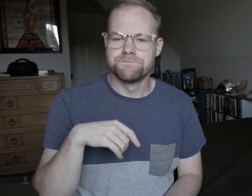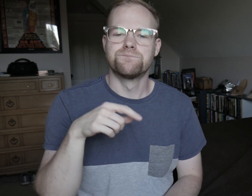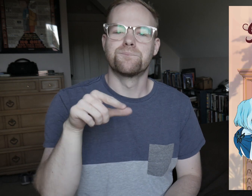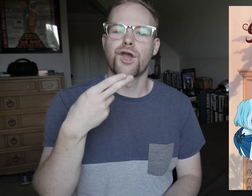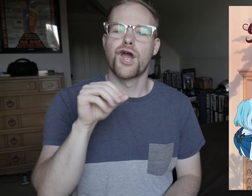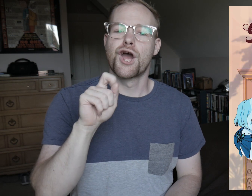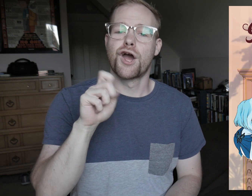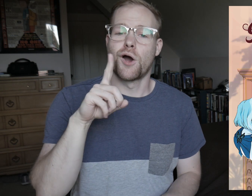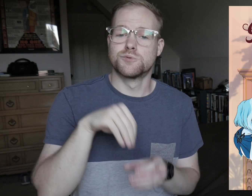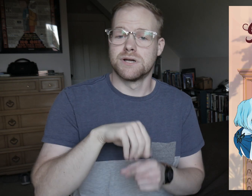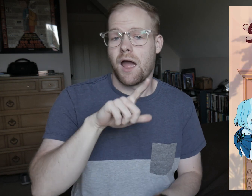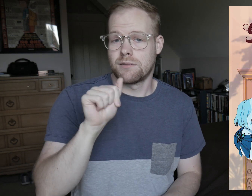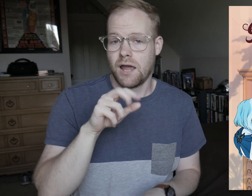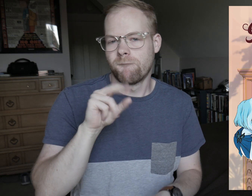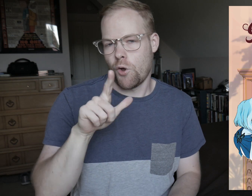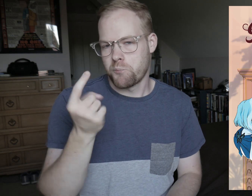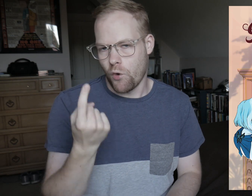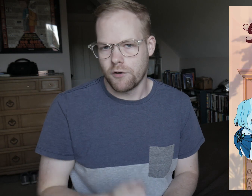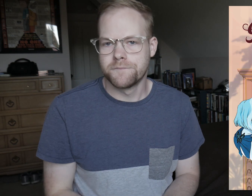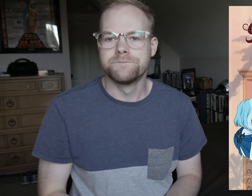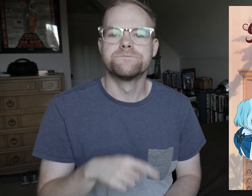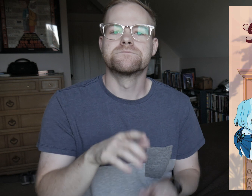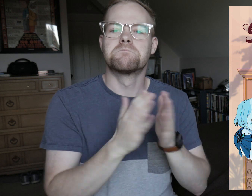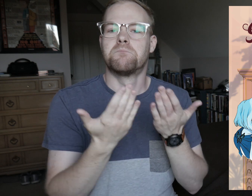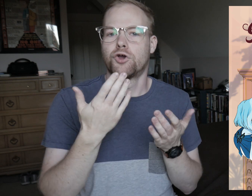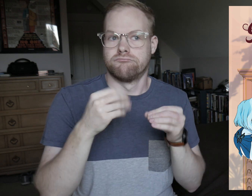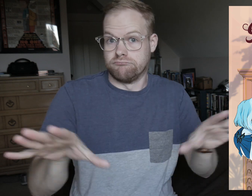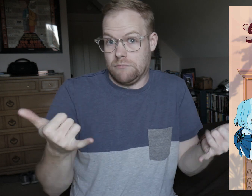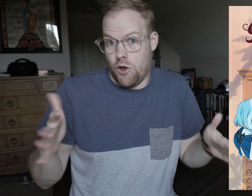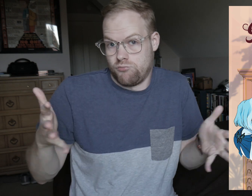Ghosted in LA Vol 1. This book is out now!